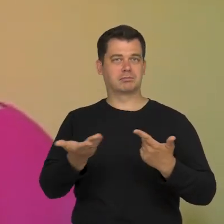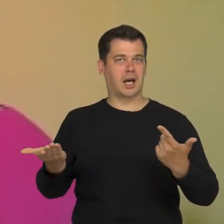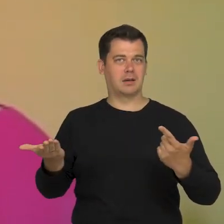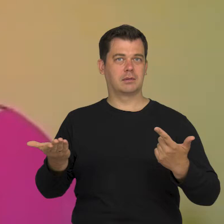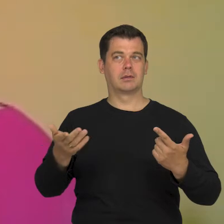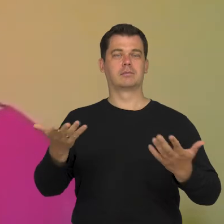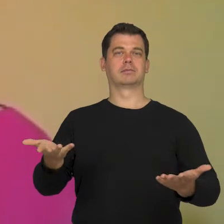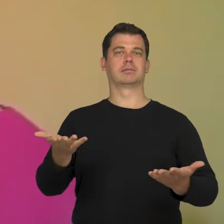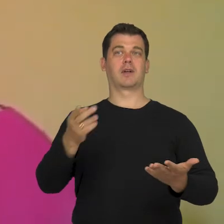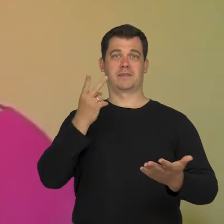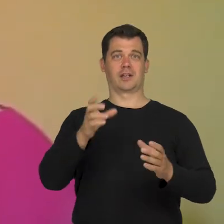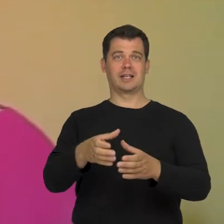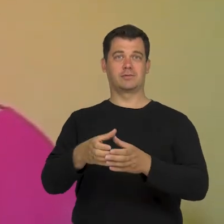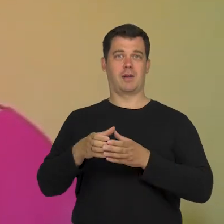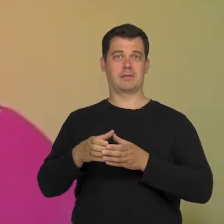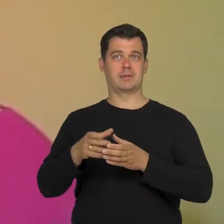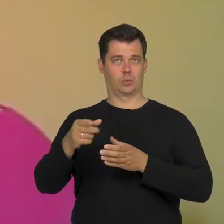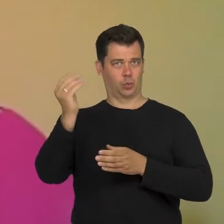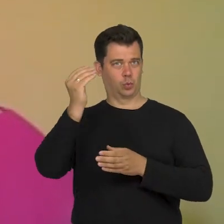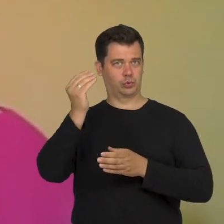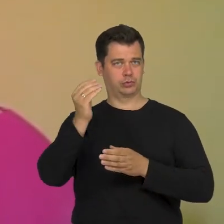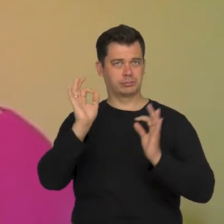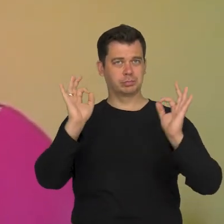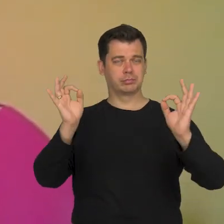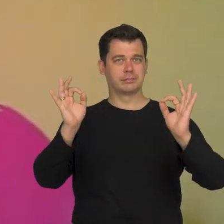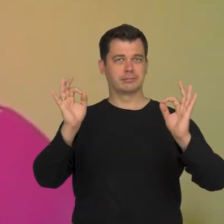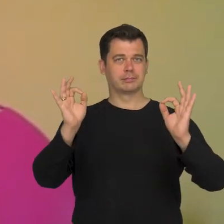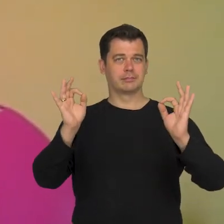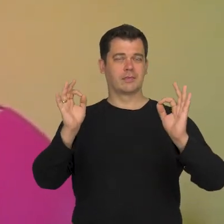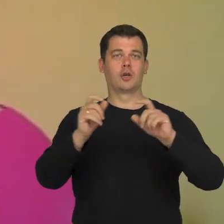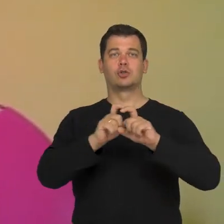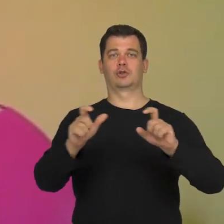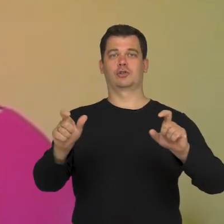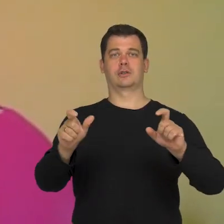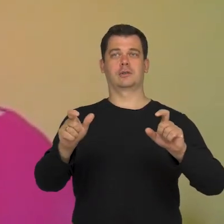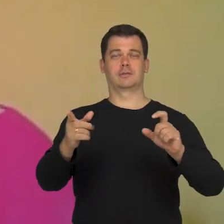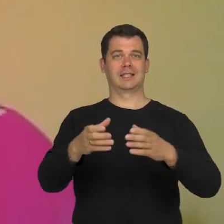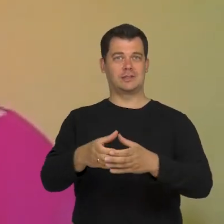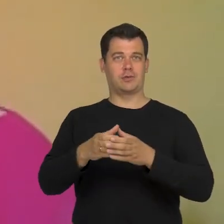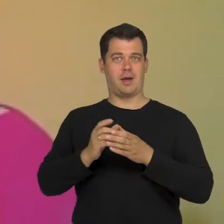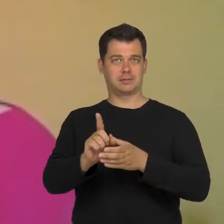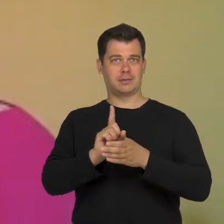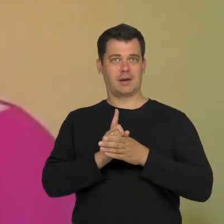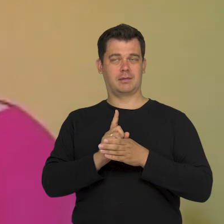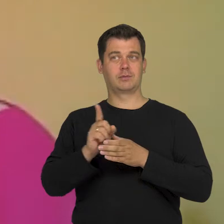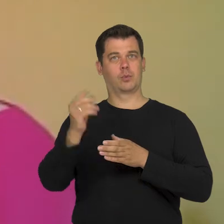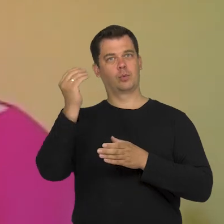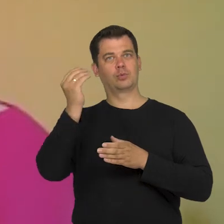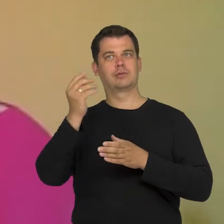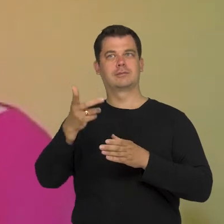The question is: does that isolation teach us anything? Can it teach us about that inclusivity